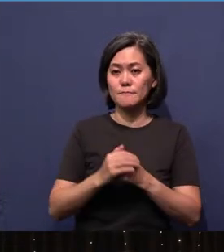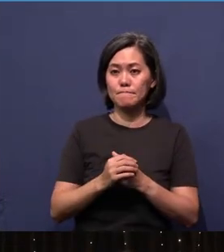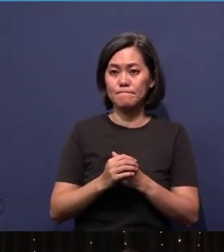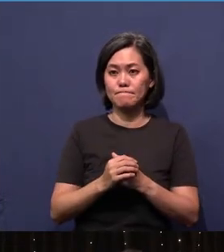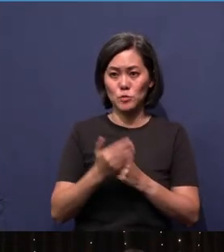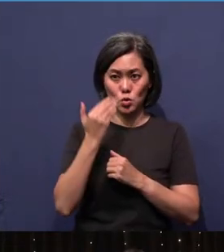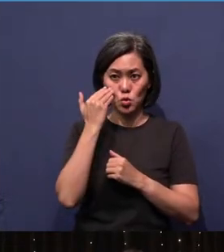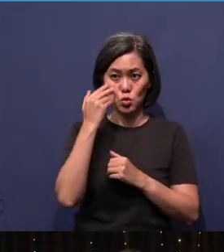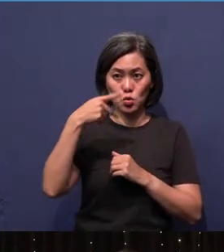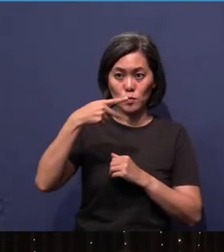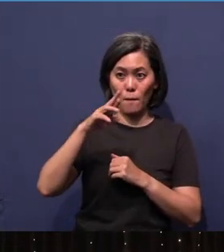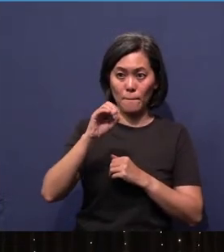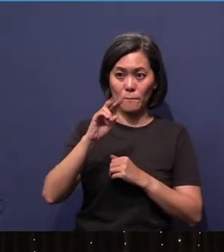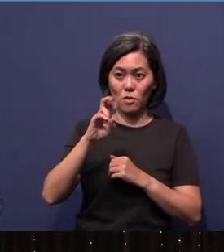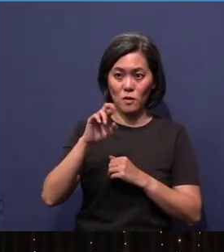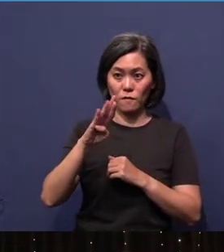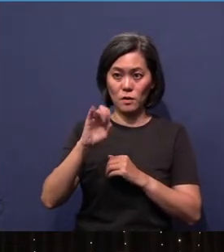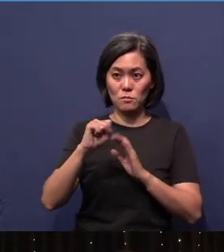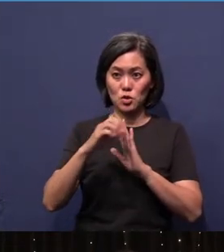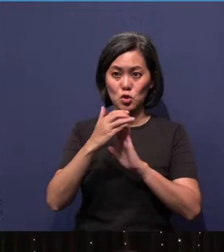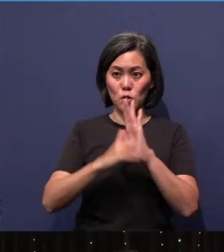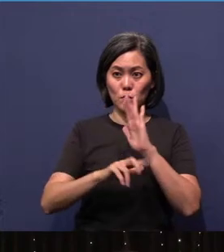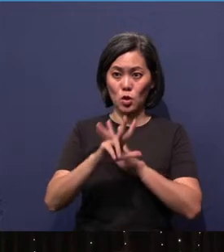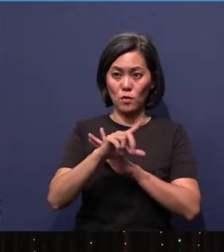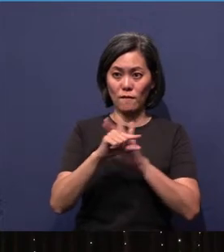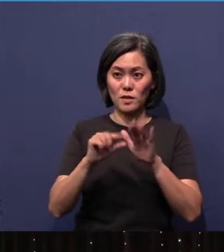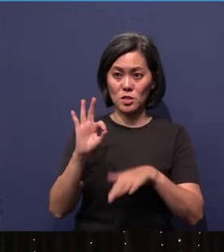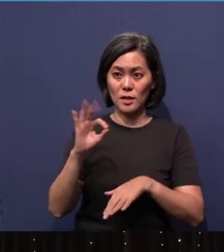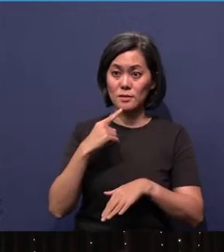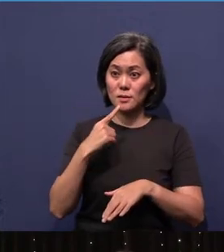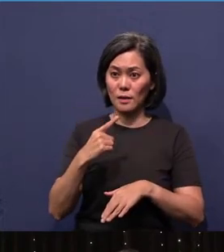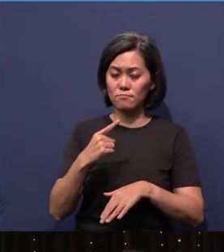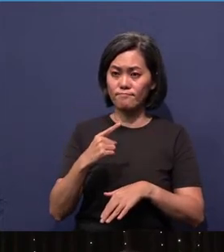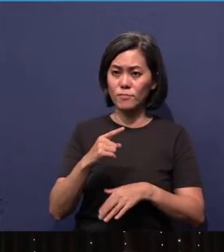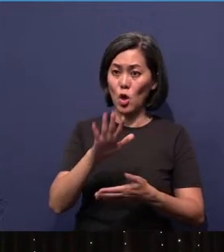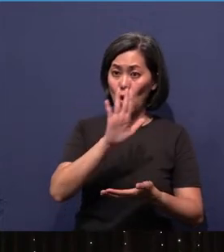You know, Proverbs chapter 3:9 says, "Honor the Lord with your wealth and